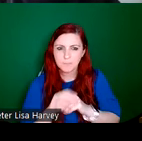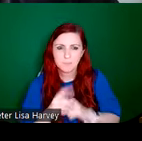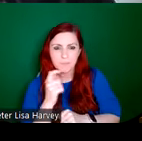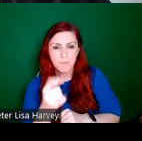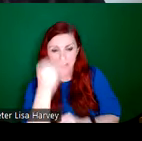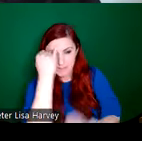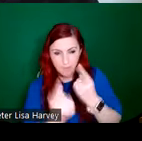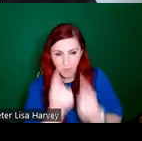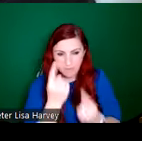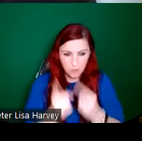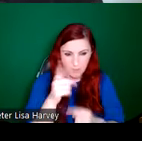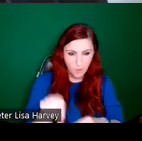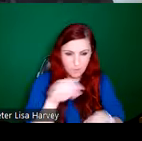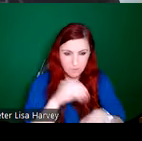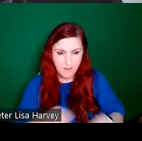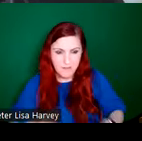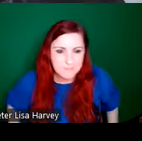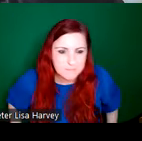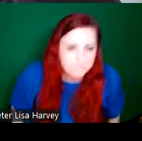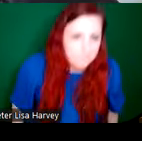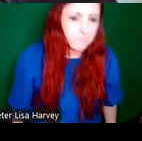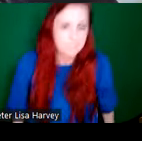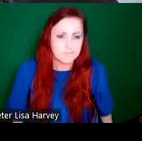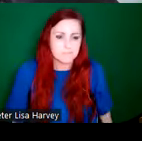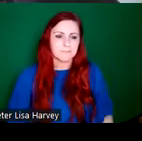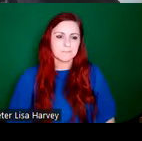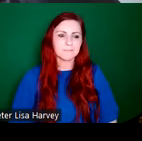rivalry, or jealousy perhaps from Purser here in this letter, writing to Mary